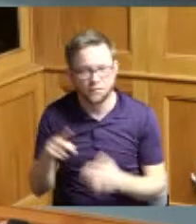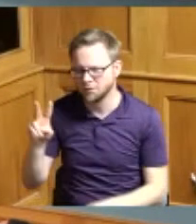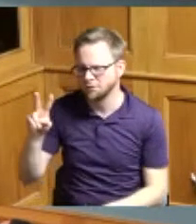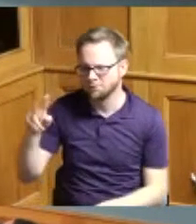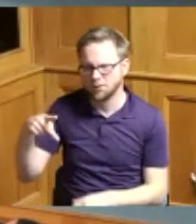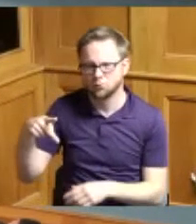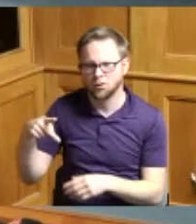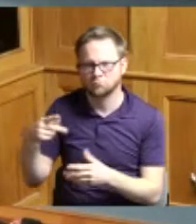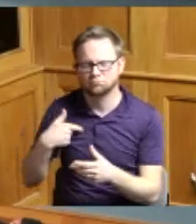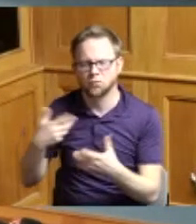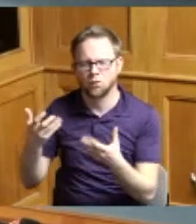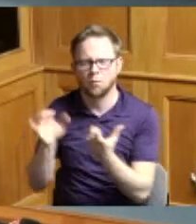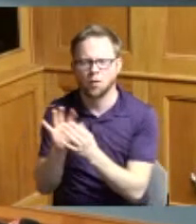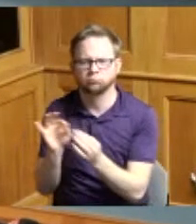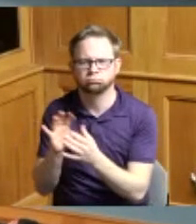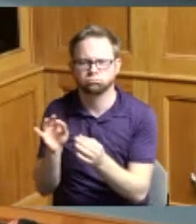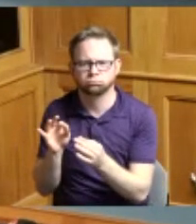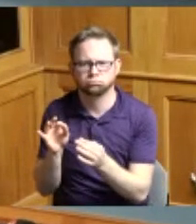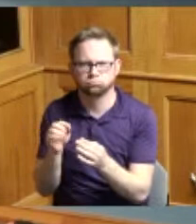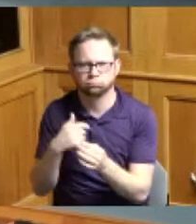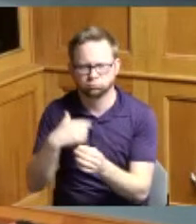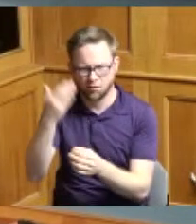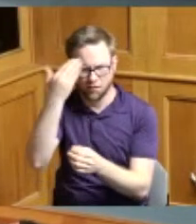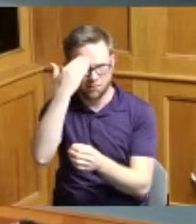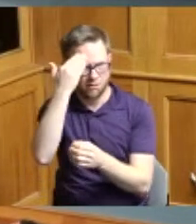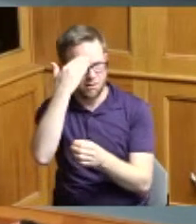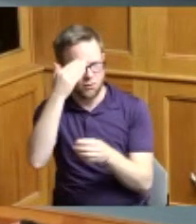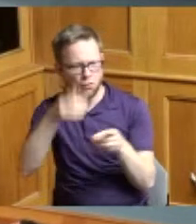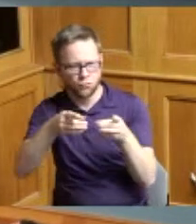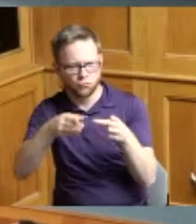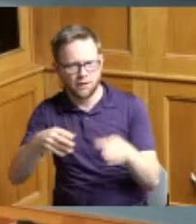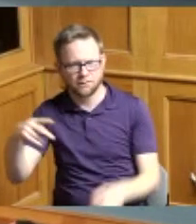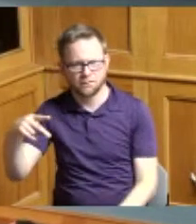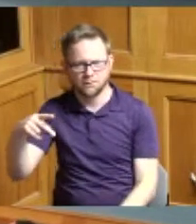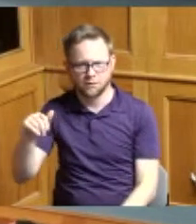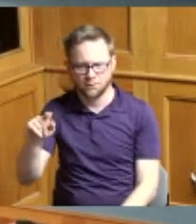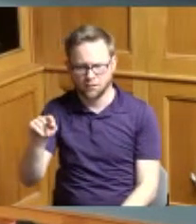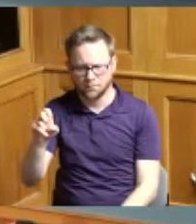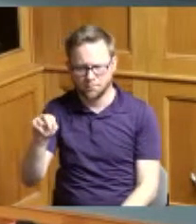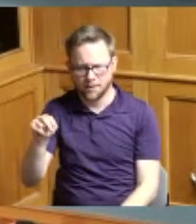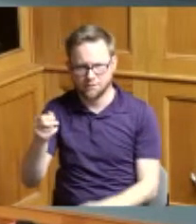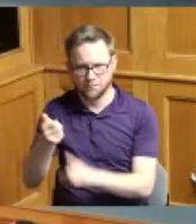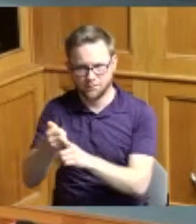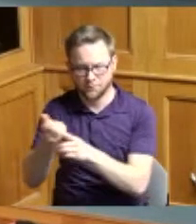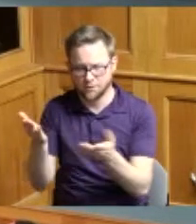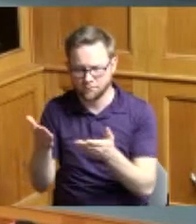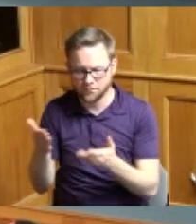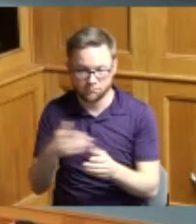yeah I just want to say I know director patton is here and I think this is obviously good news